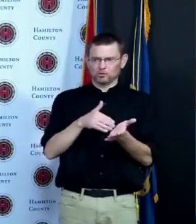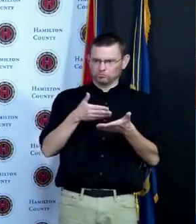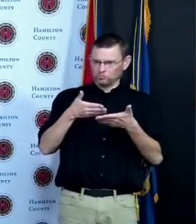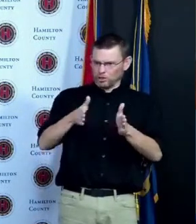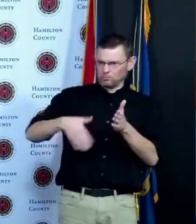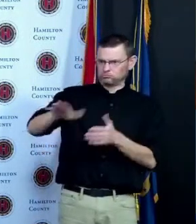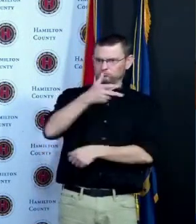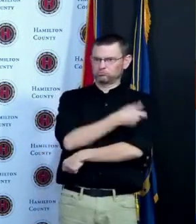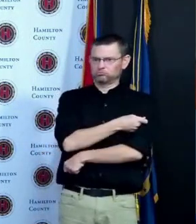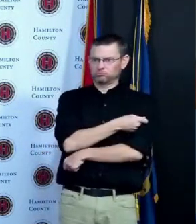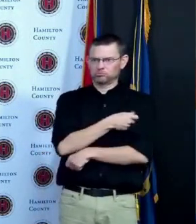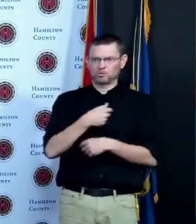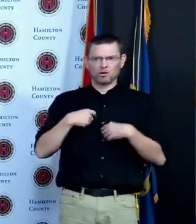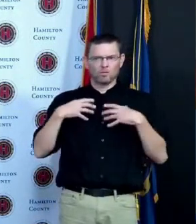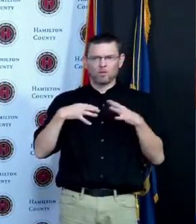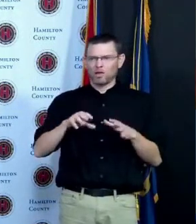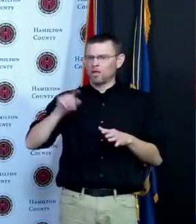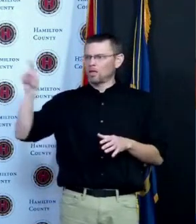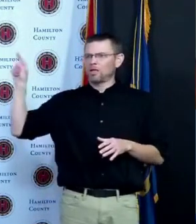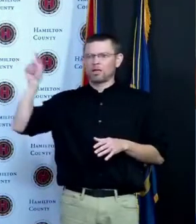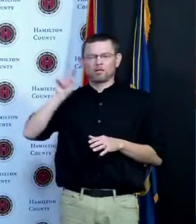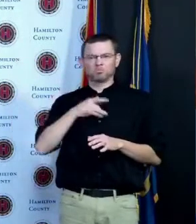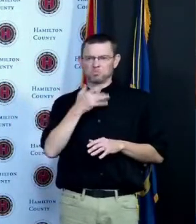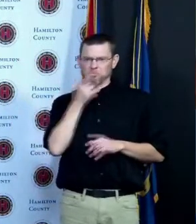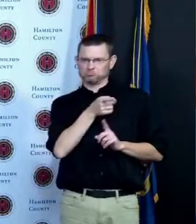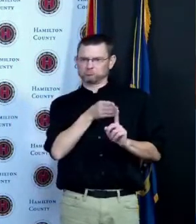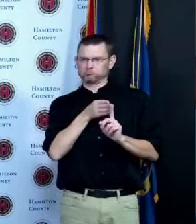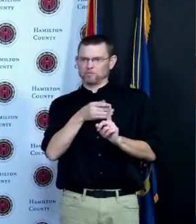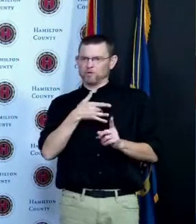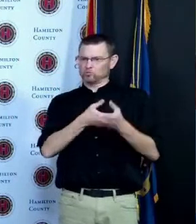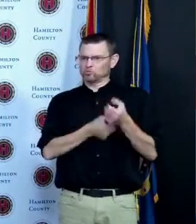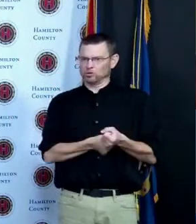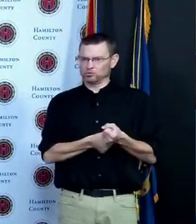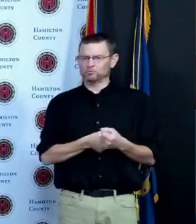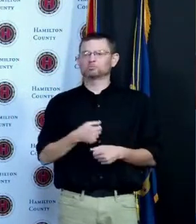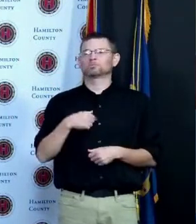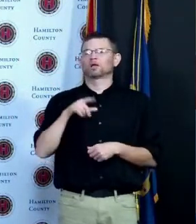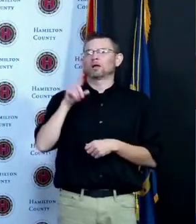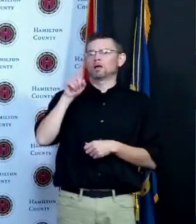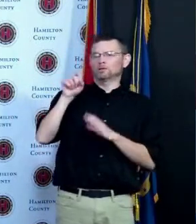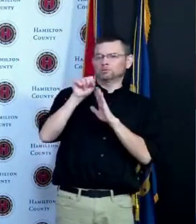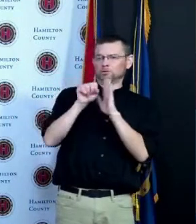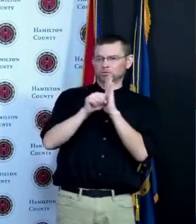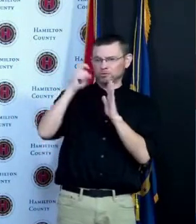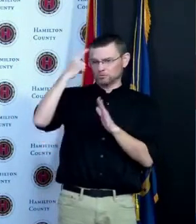perfect and then one just last question I know Biden set a date for 70 percent of all adults by July 4th